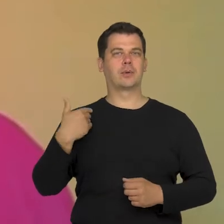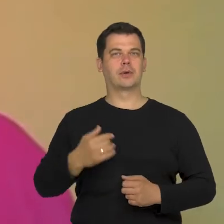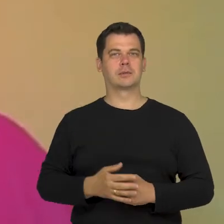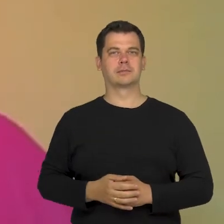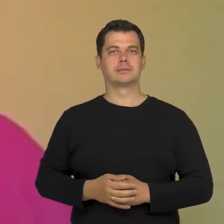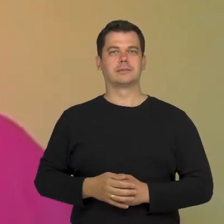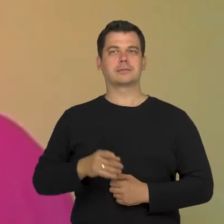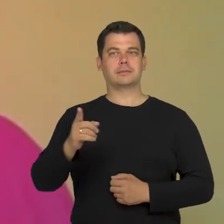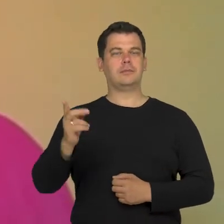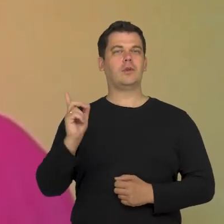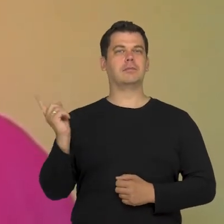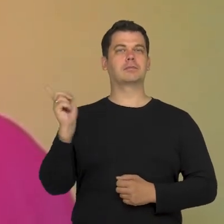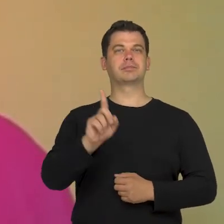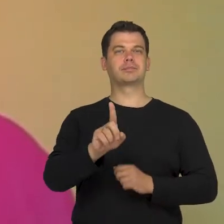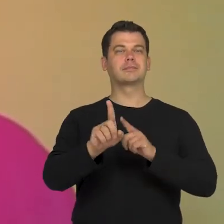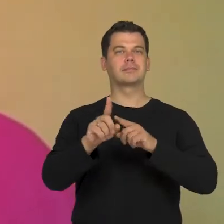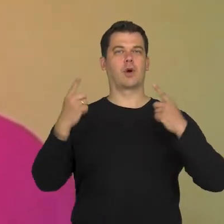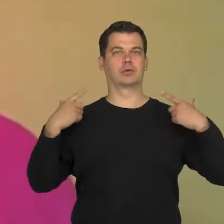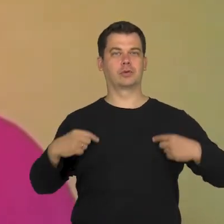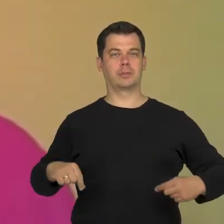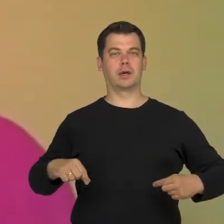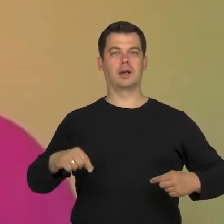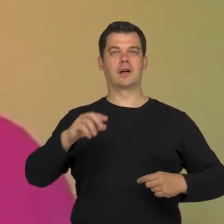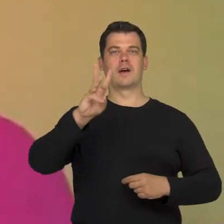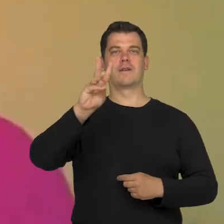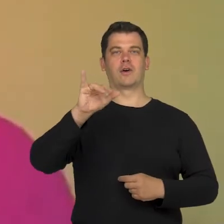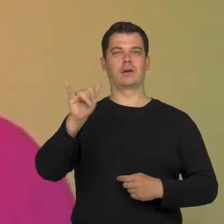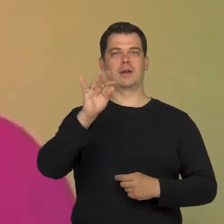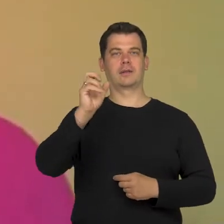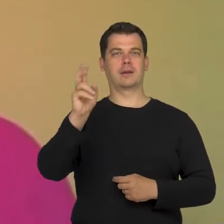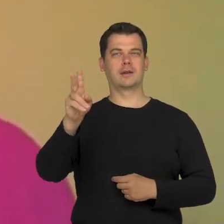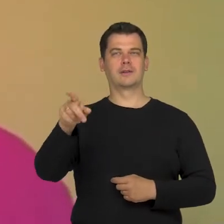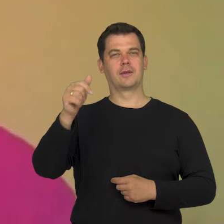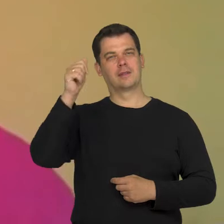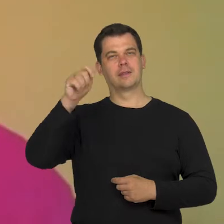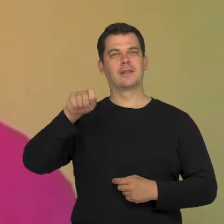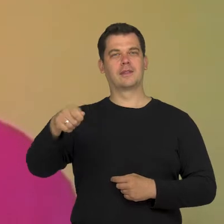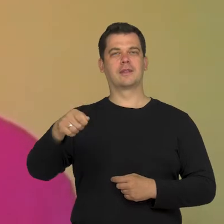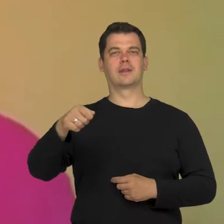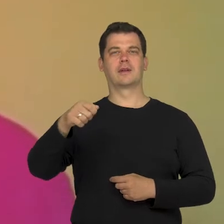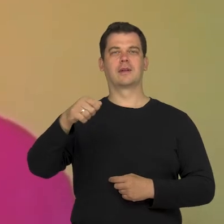was the presence of Wojtek, who we called a "normy"